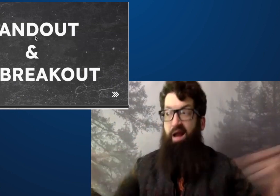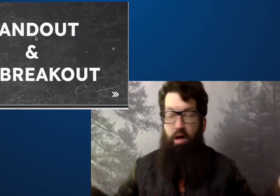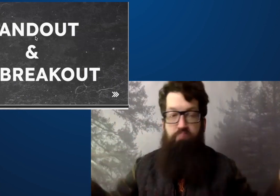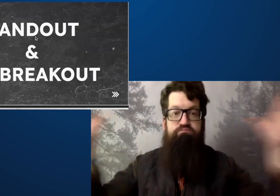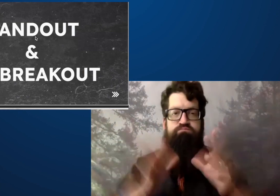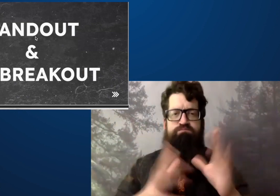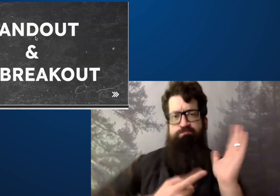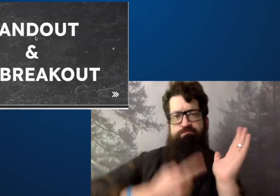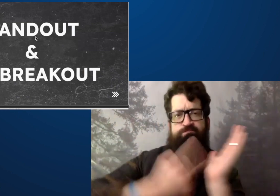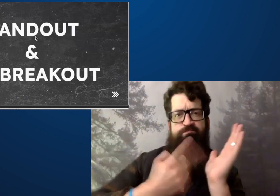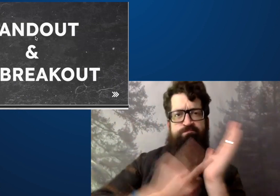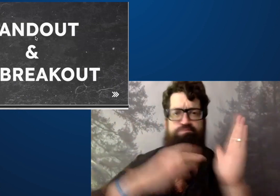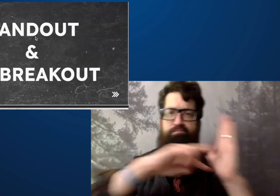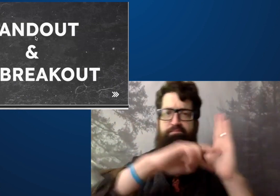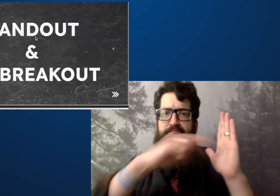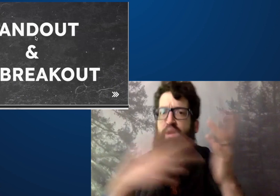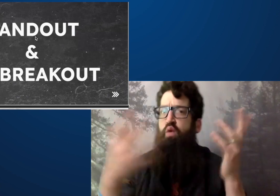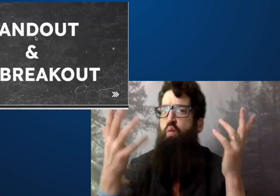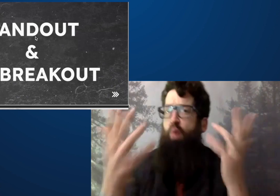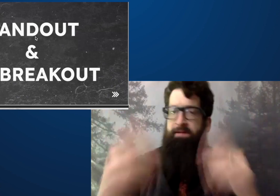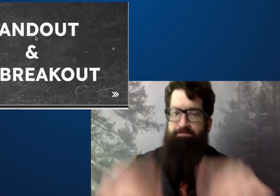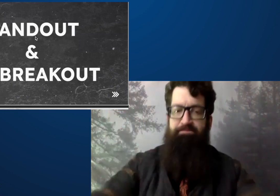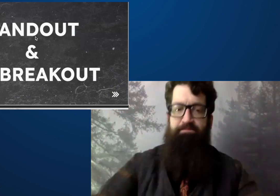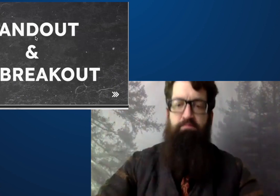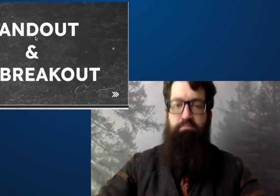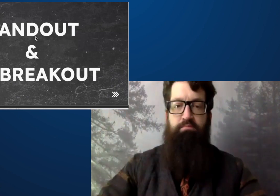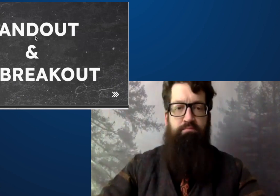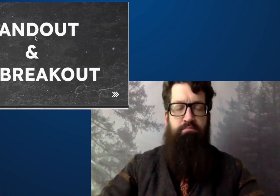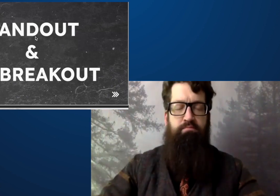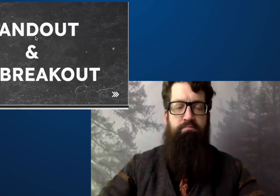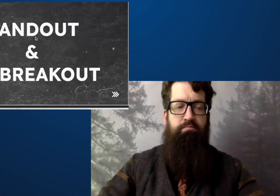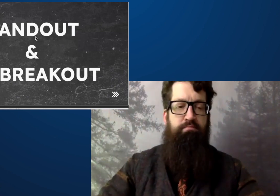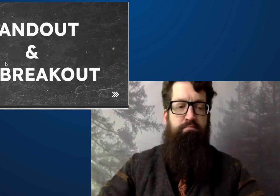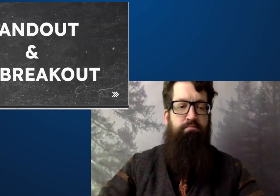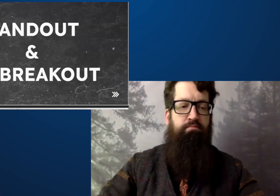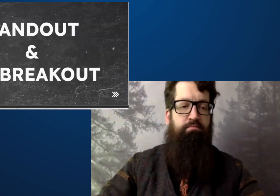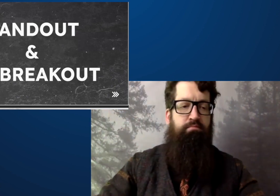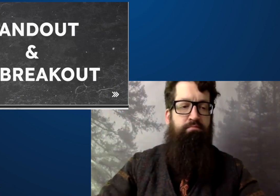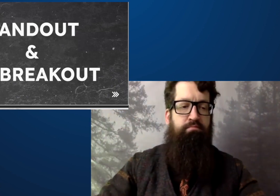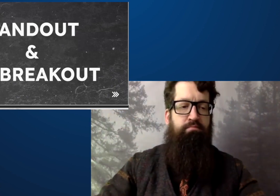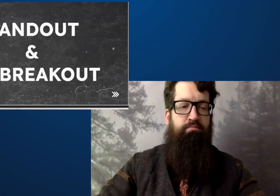How excuse me, the interpreter just corrected. We're going to be going into breakout